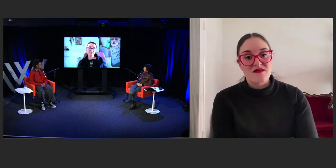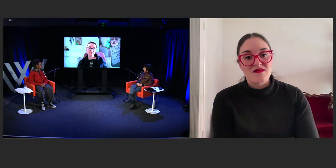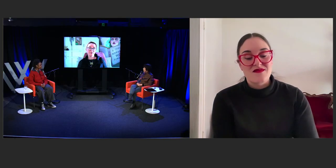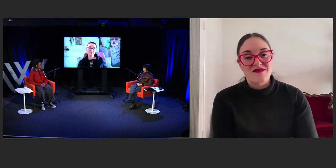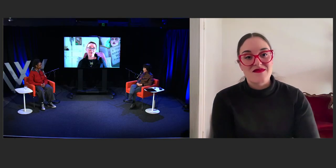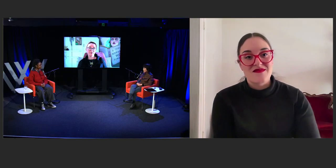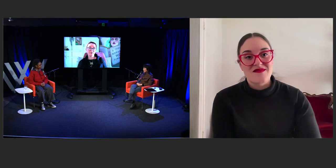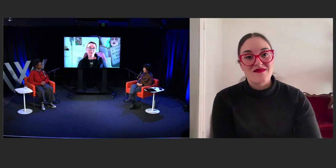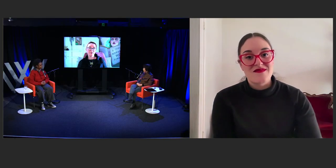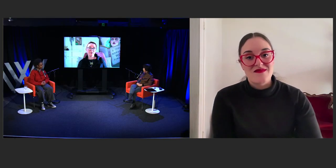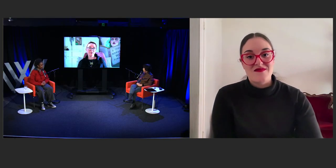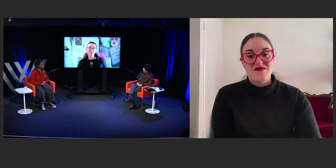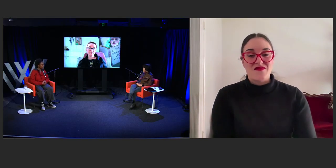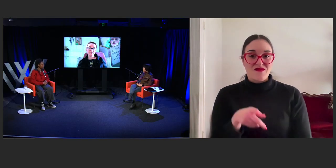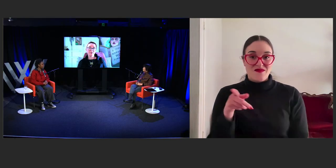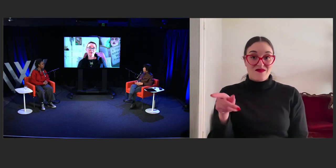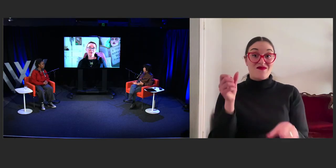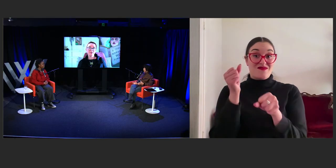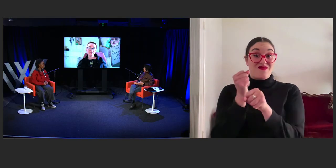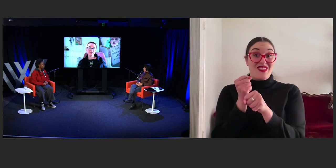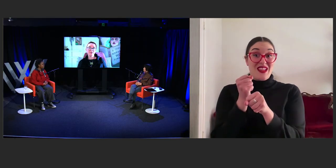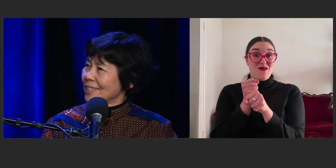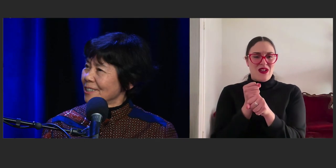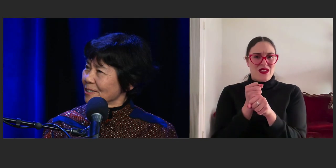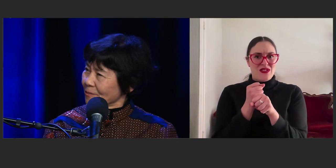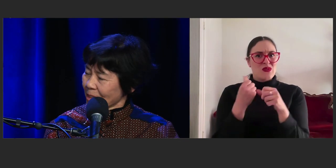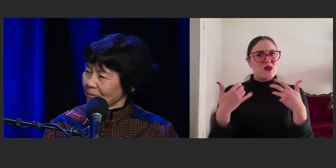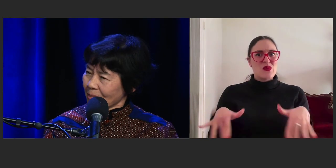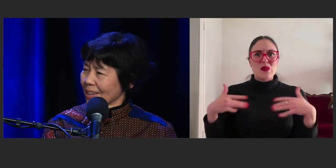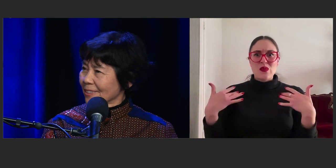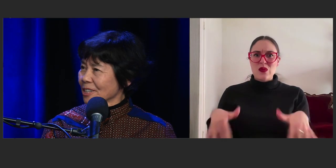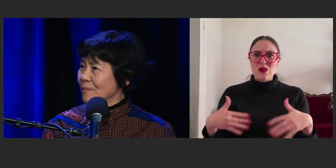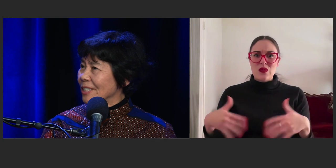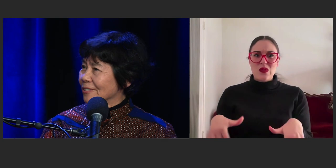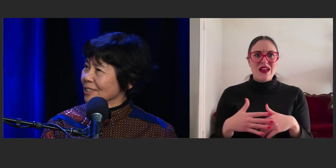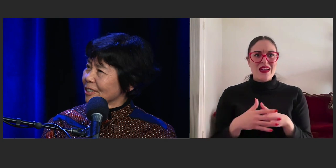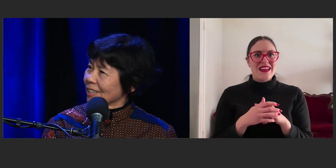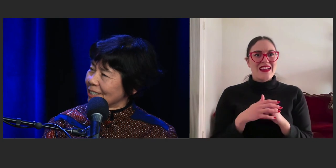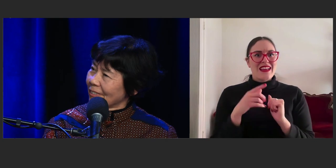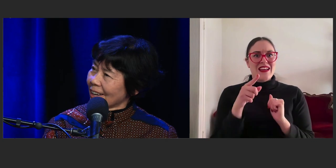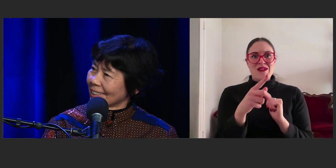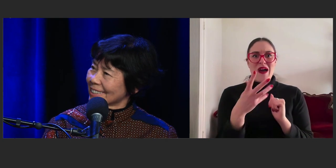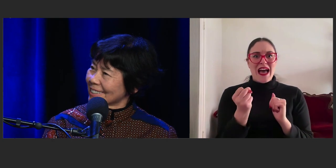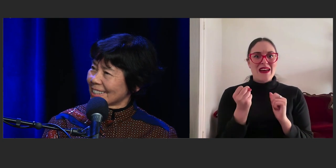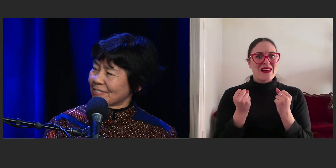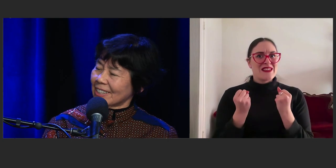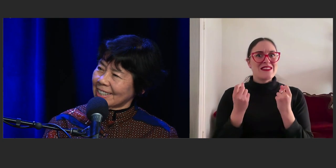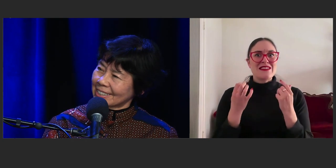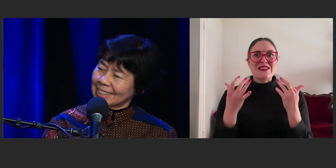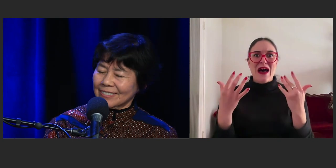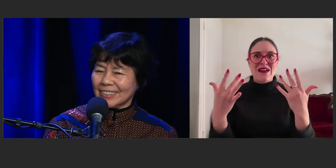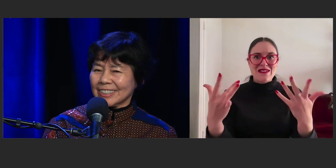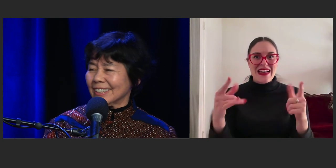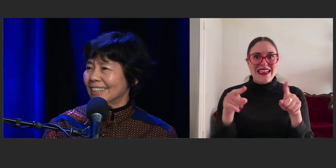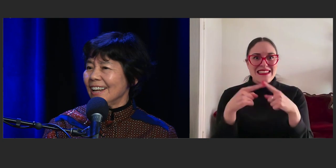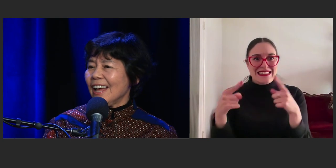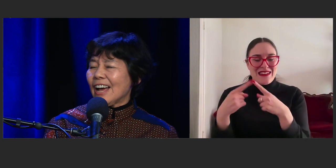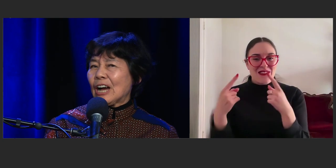Yeah, that's very, you have got so many different creative outlets. That's fantastic, Asphyxia.